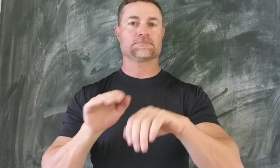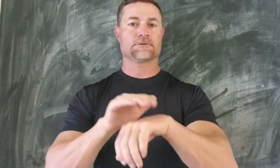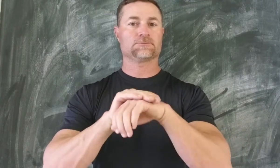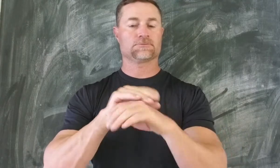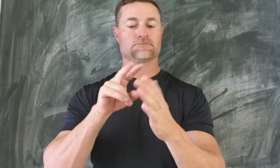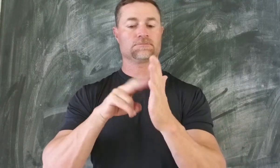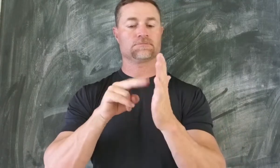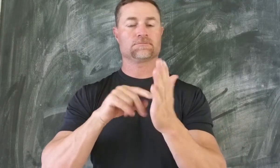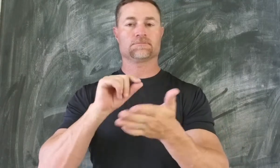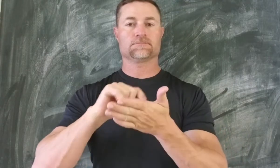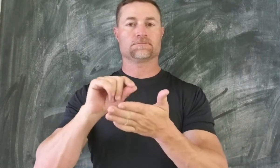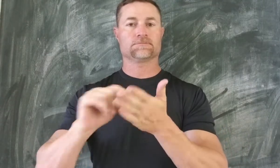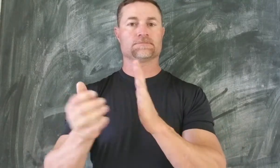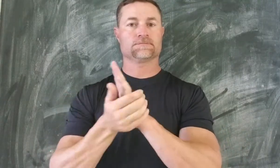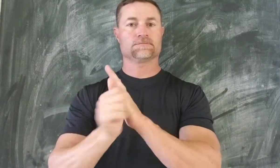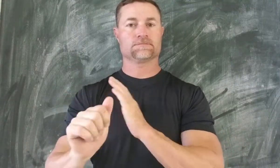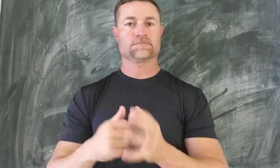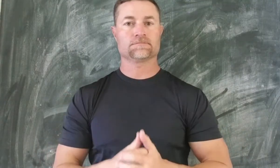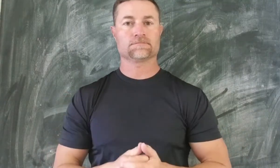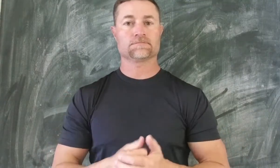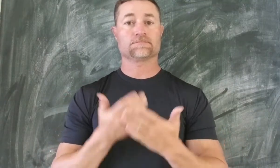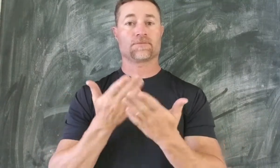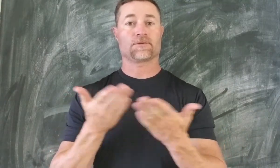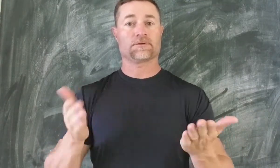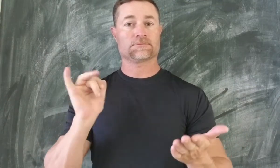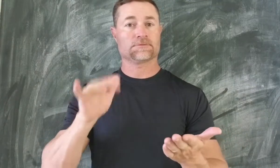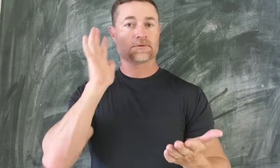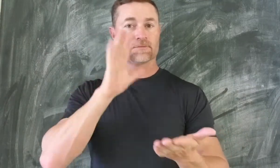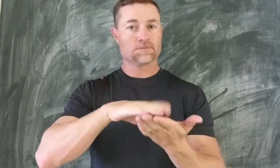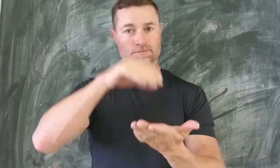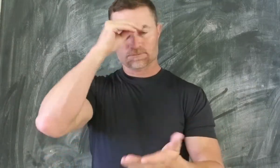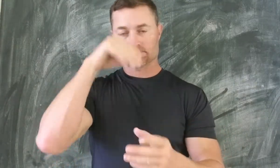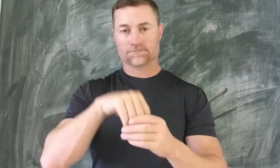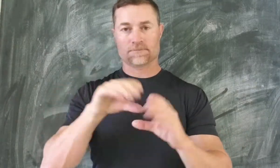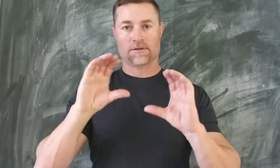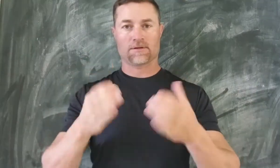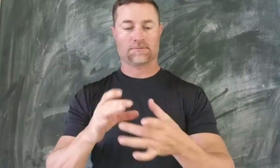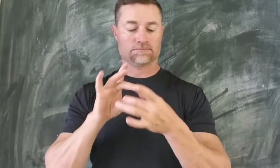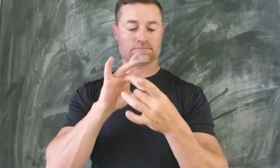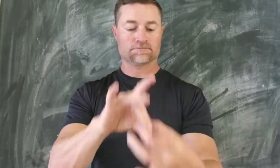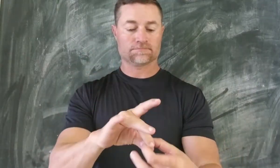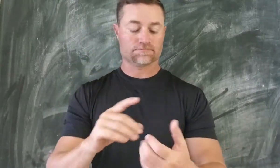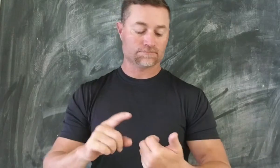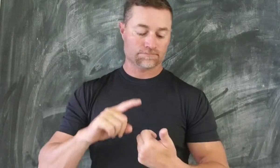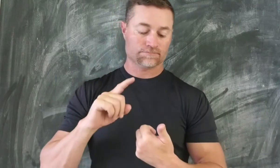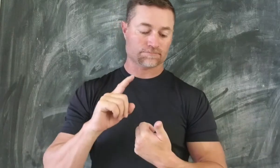English reading and writing skills. Things they will learn in class include